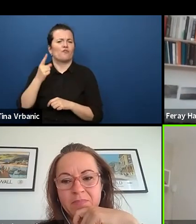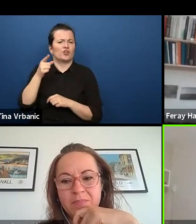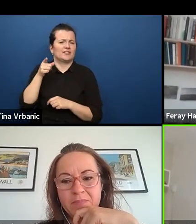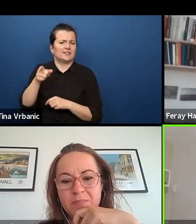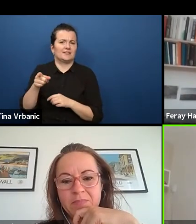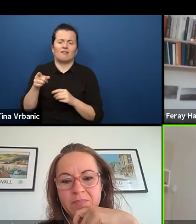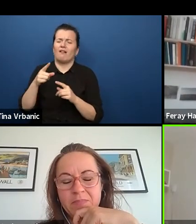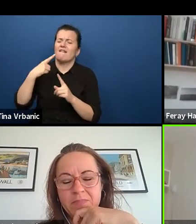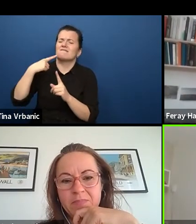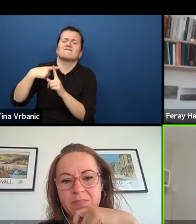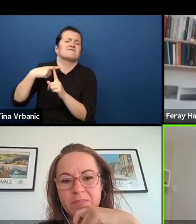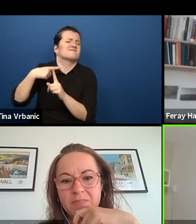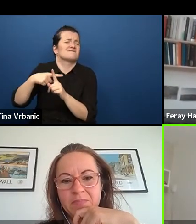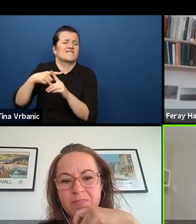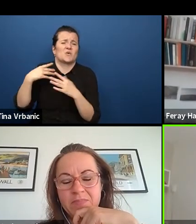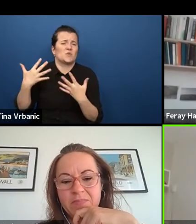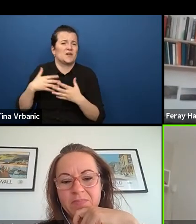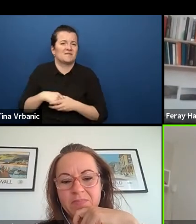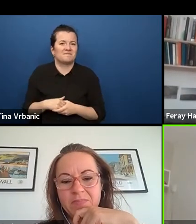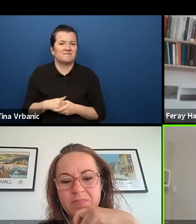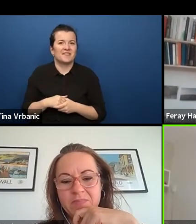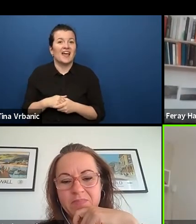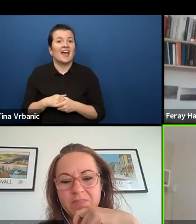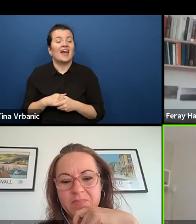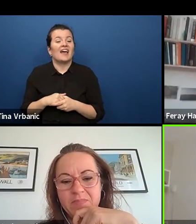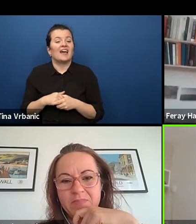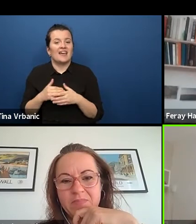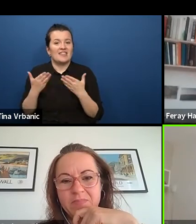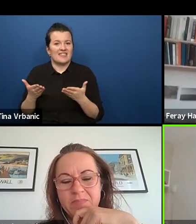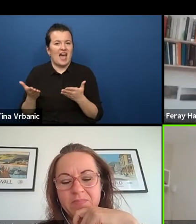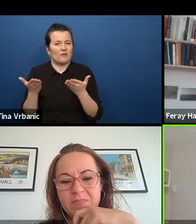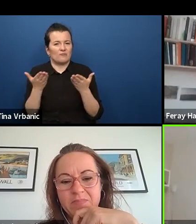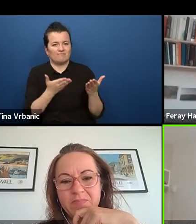And now I want to emphasize a bad one because I tried,